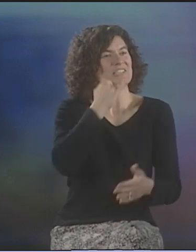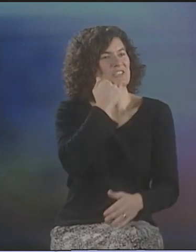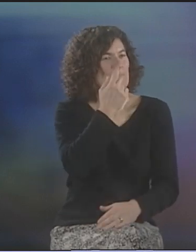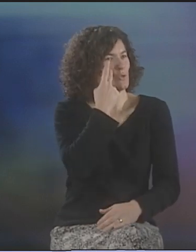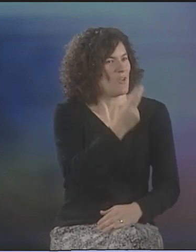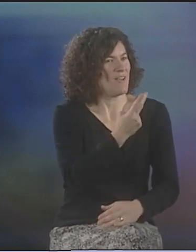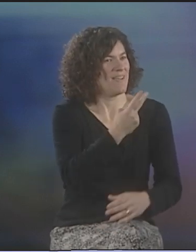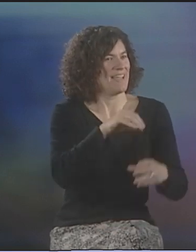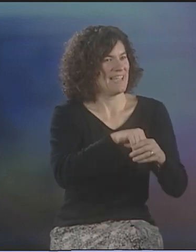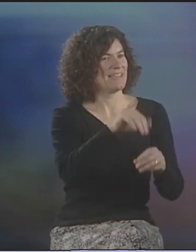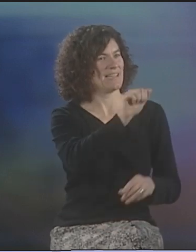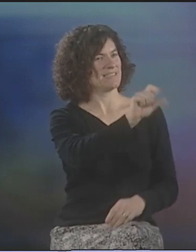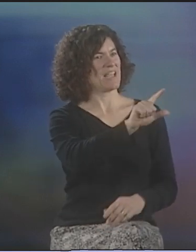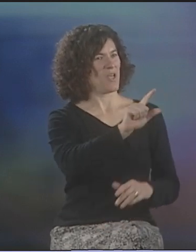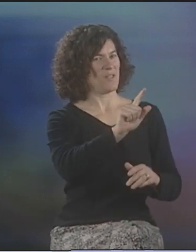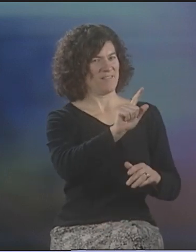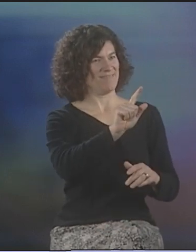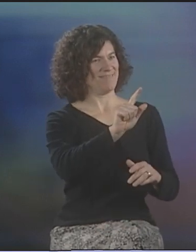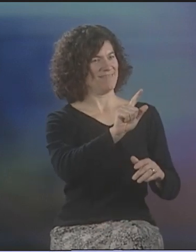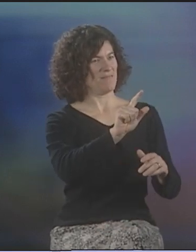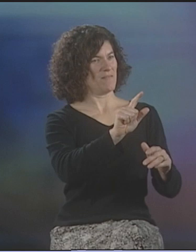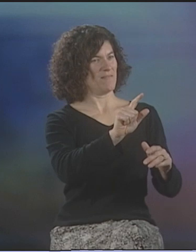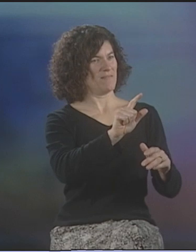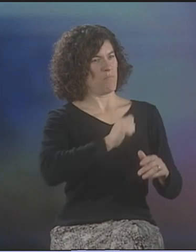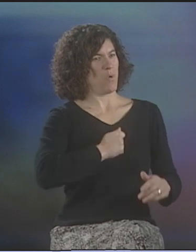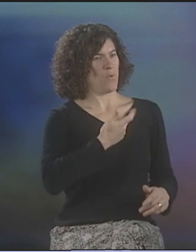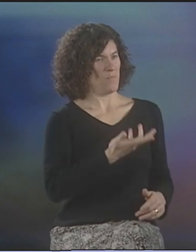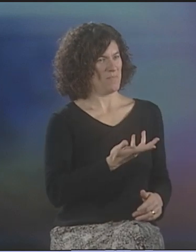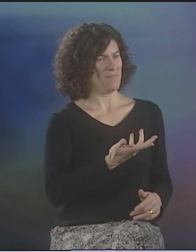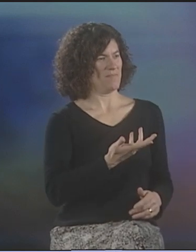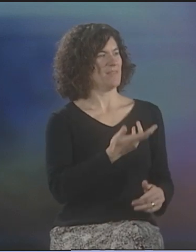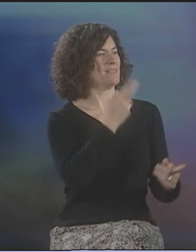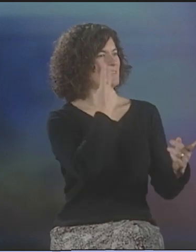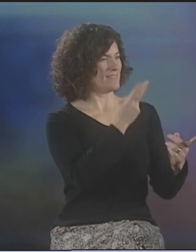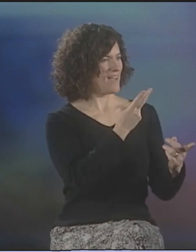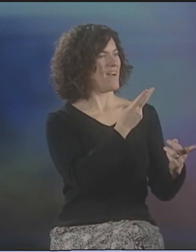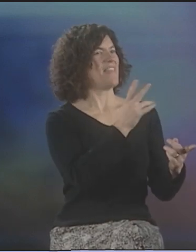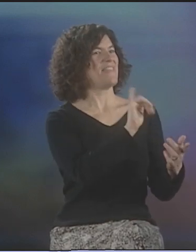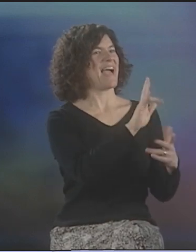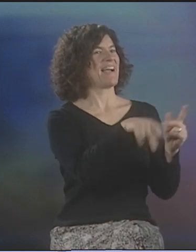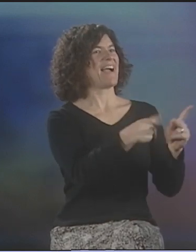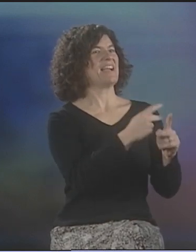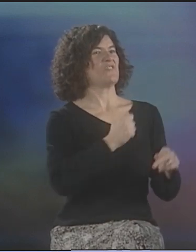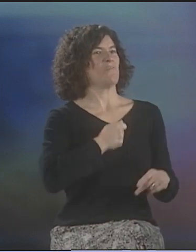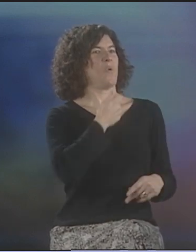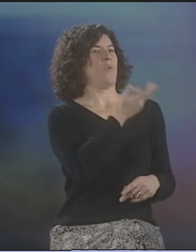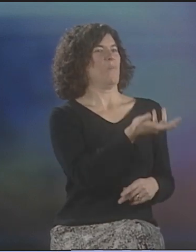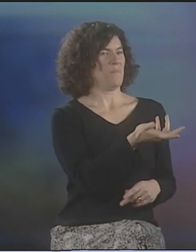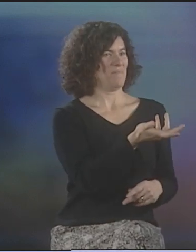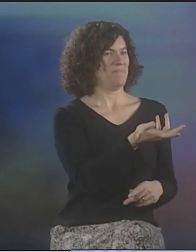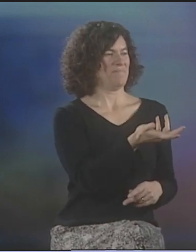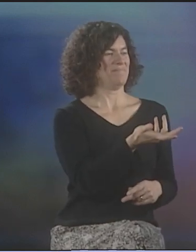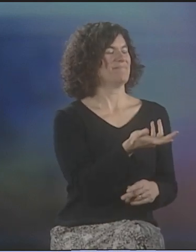AND THAT'S WHAT JIM WAS TRYING TO LOOK FOR IN ASL POETRY, AND WHAT HE INDEED SAW EVIDENCED IN ASL POETRY.